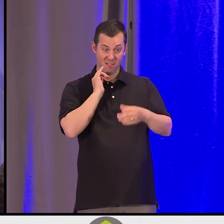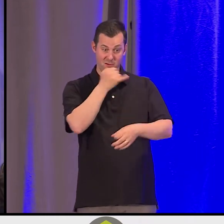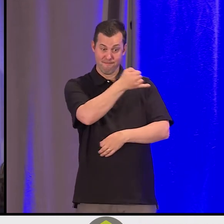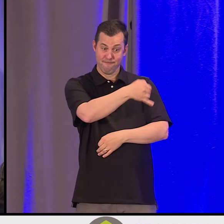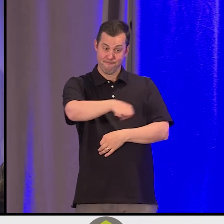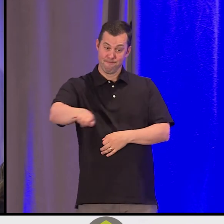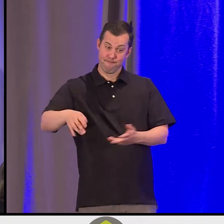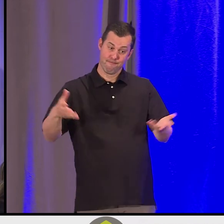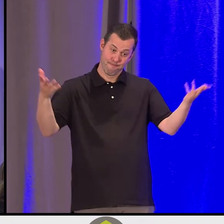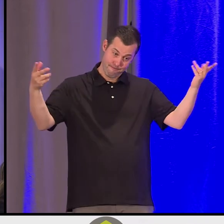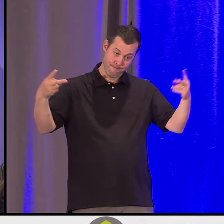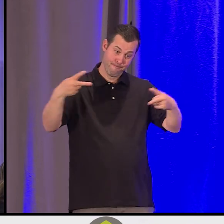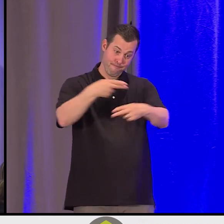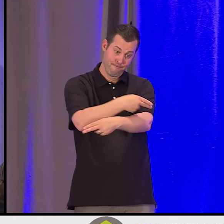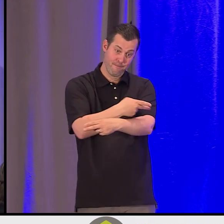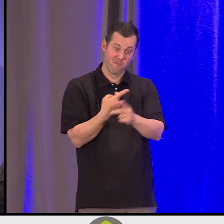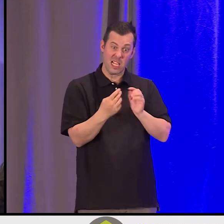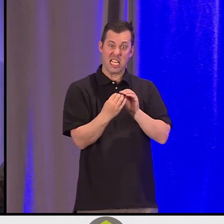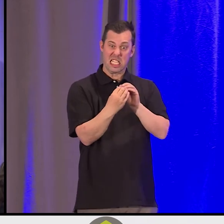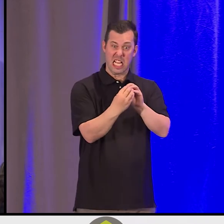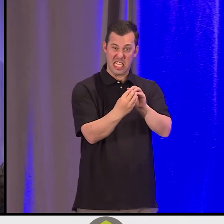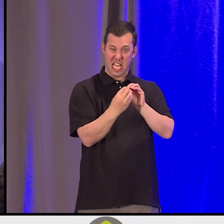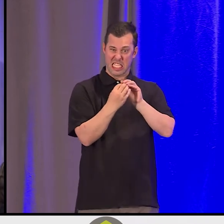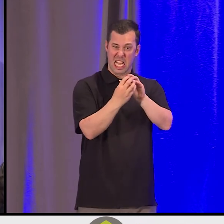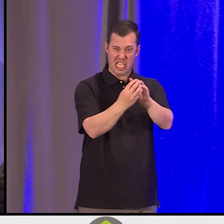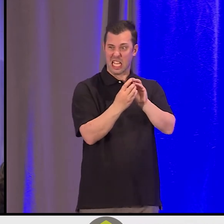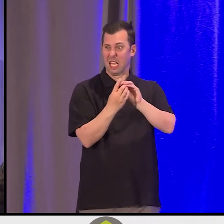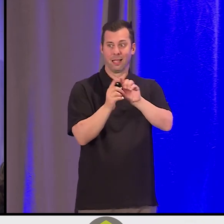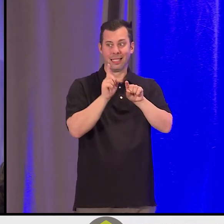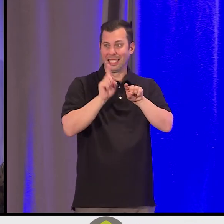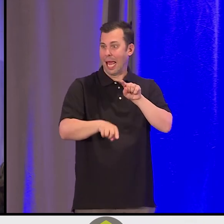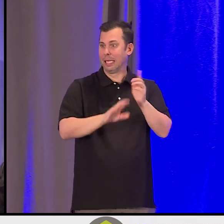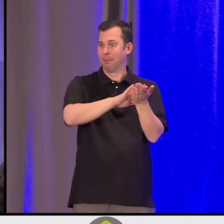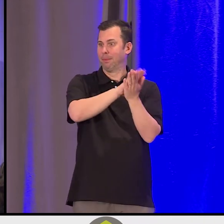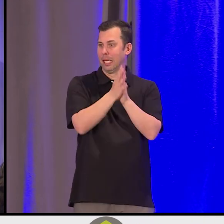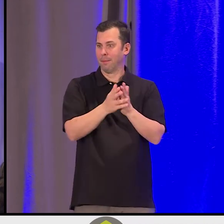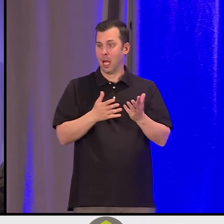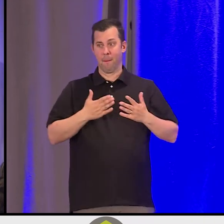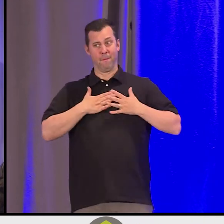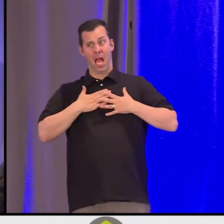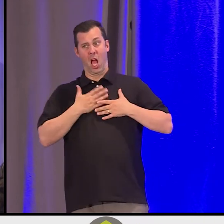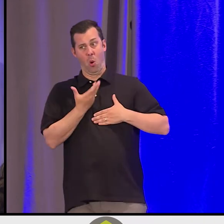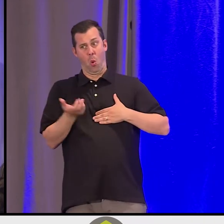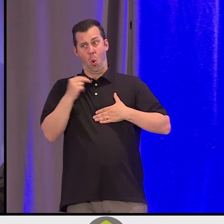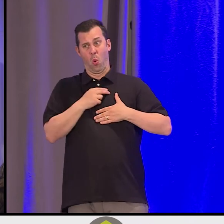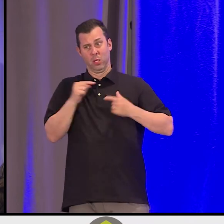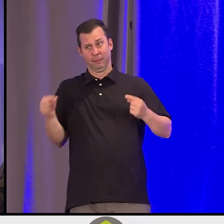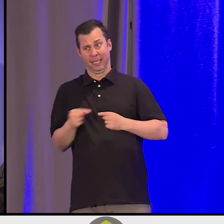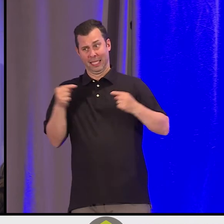Because when we find that we can't break out of that self-pain space where it's just too hard,